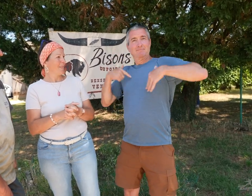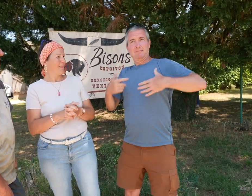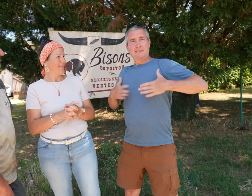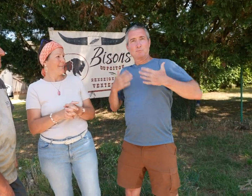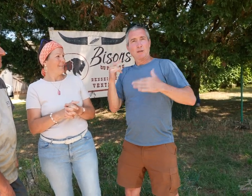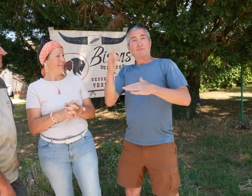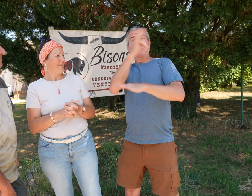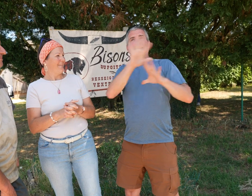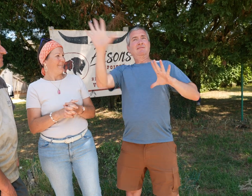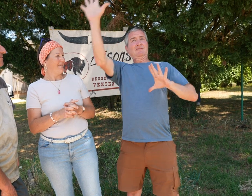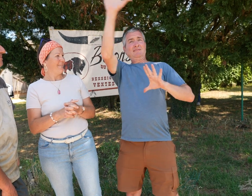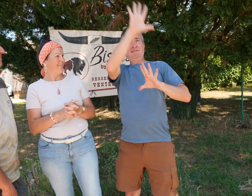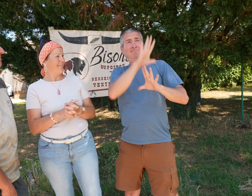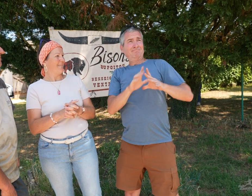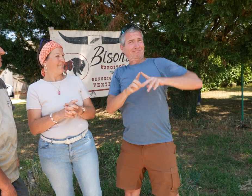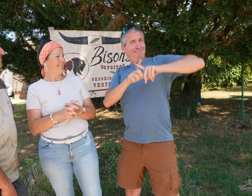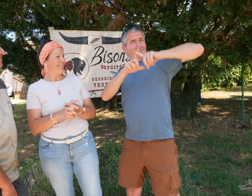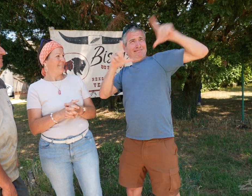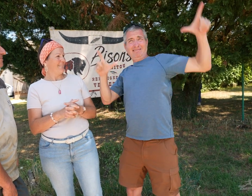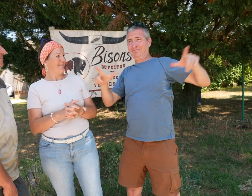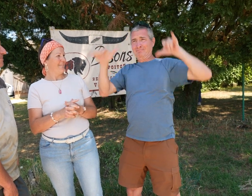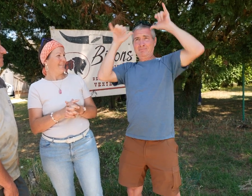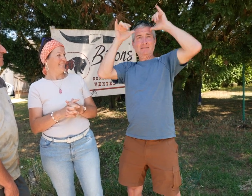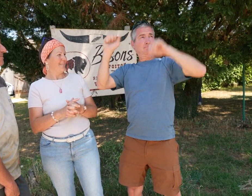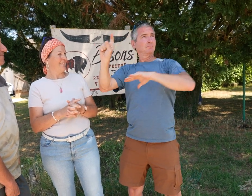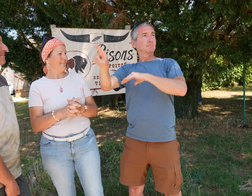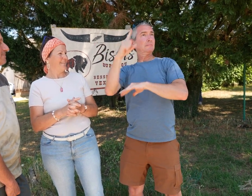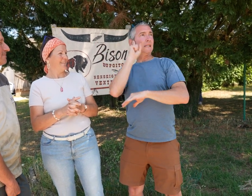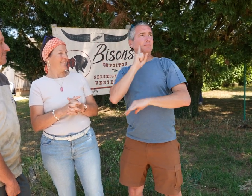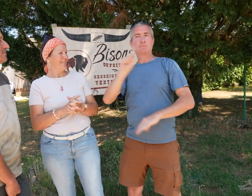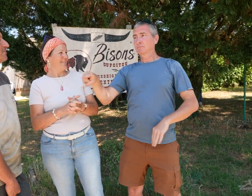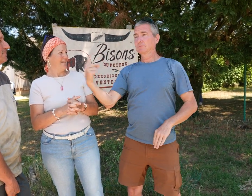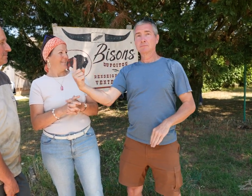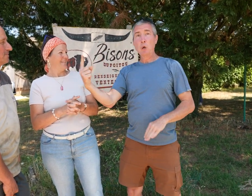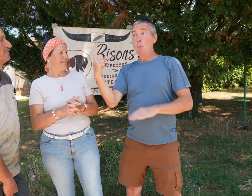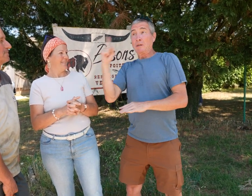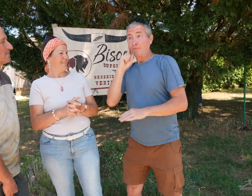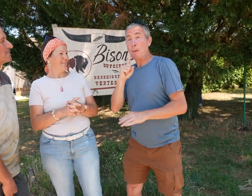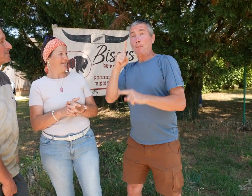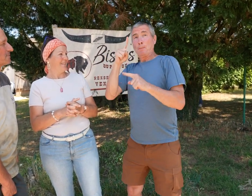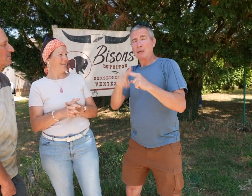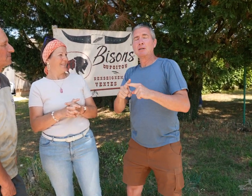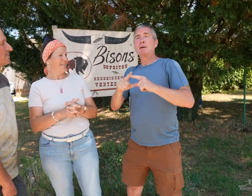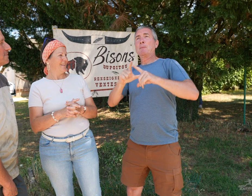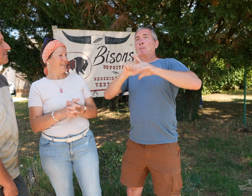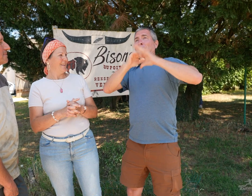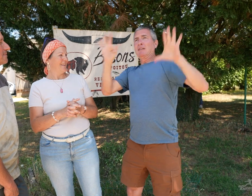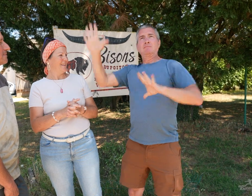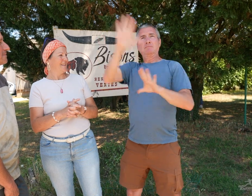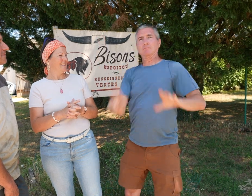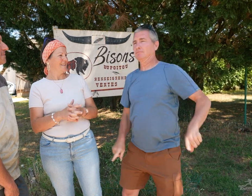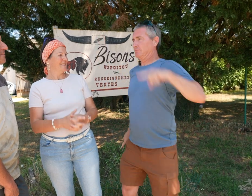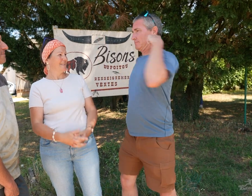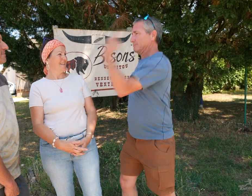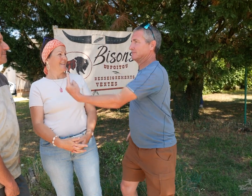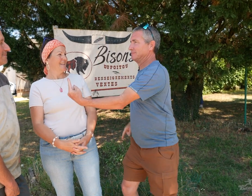And while France has many bison farms, he is the only Deaf farmer. PLUS, he has the largest farm!